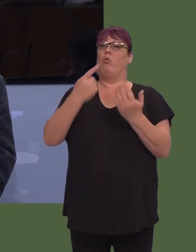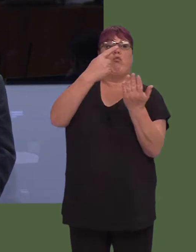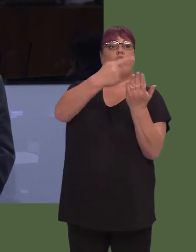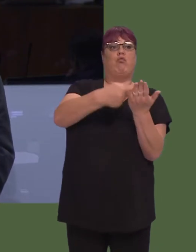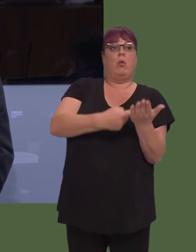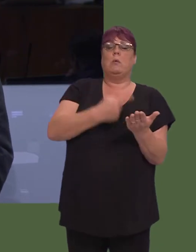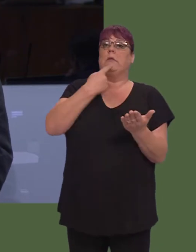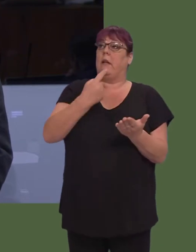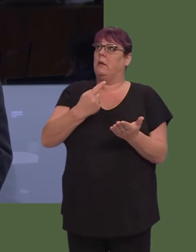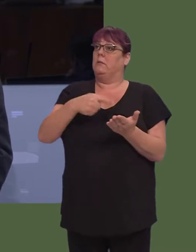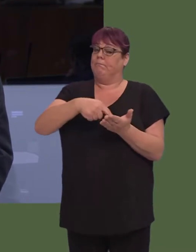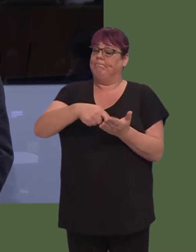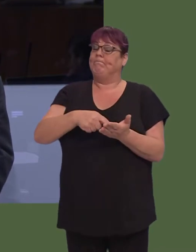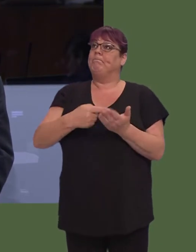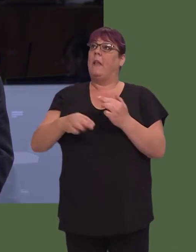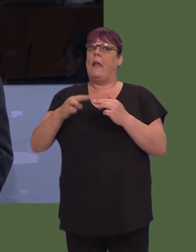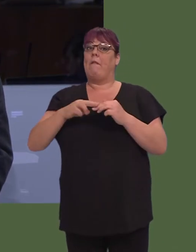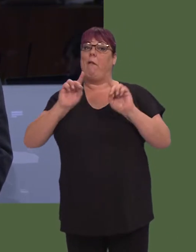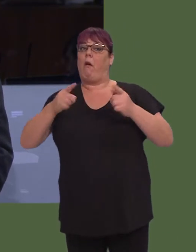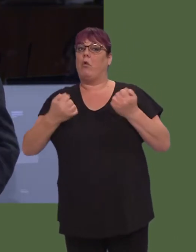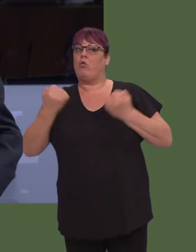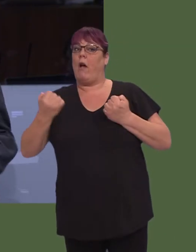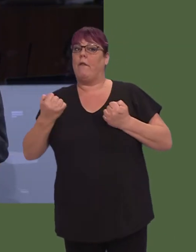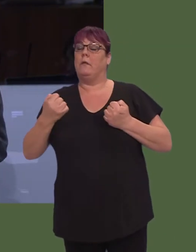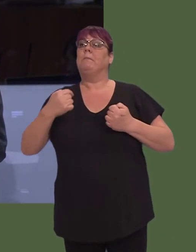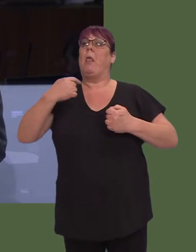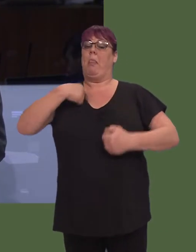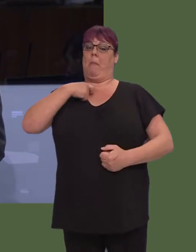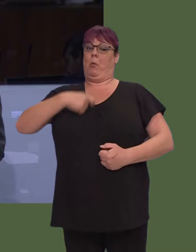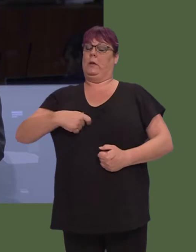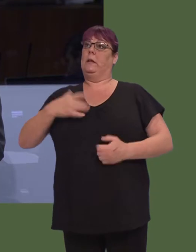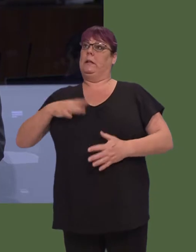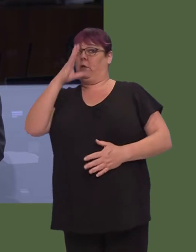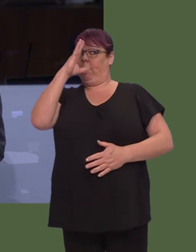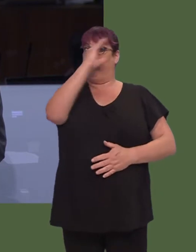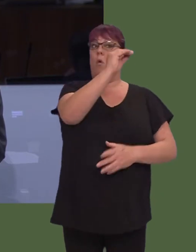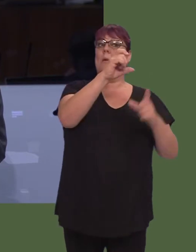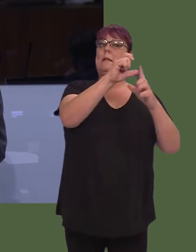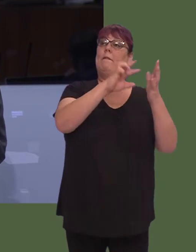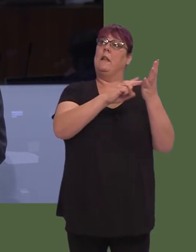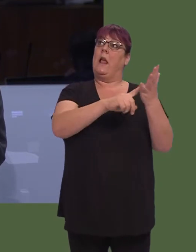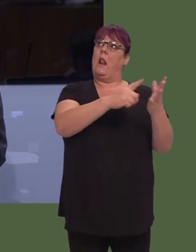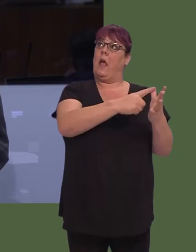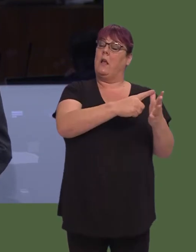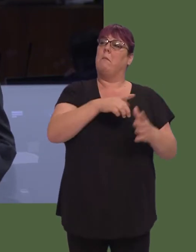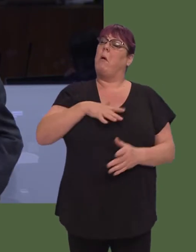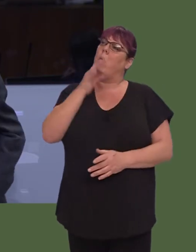Licensing Agency that they are no longer able to drive. Can I ask the First Minister to look into this issue, with a view to making it mandatory